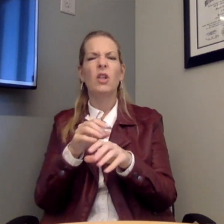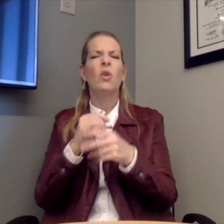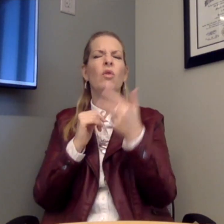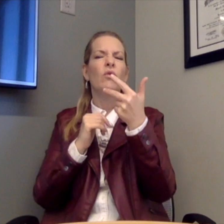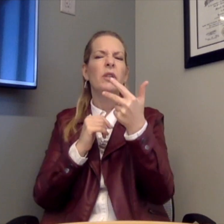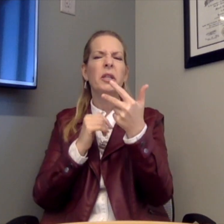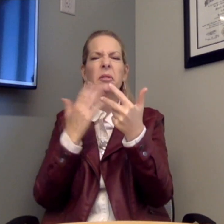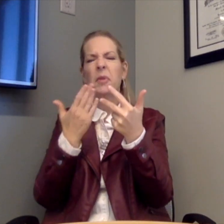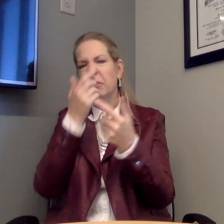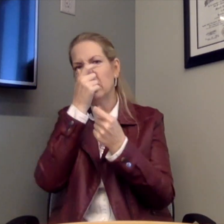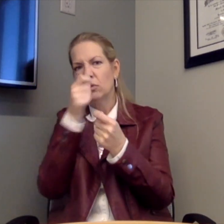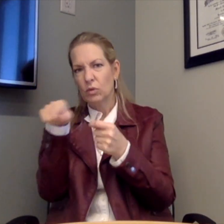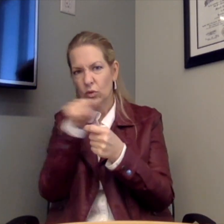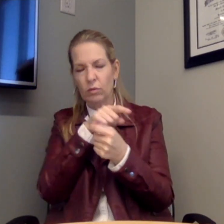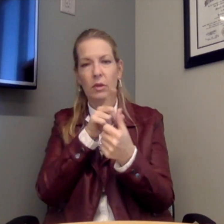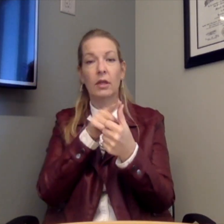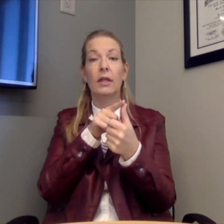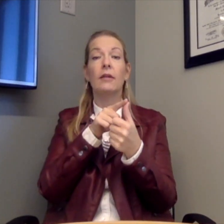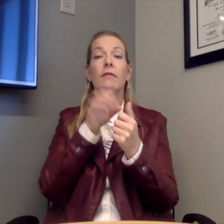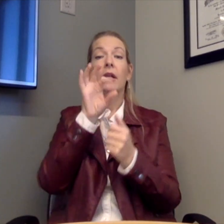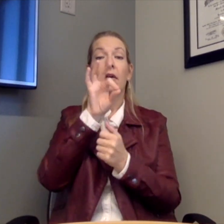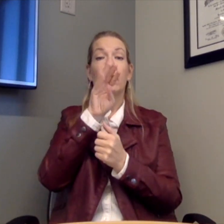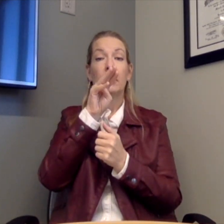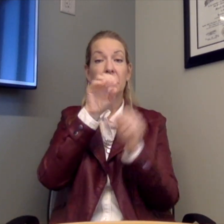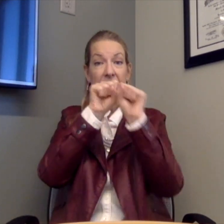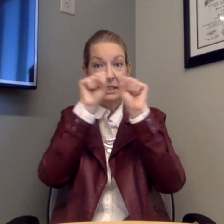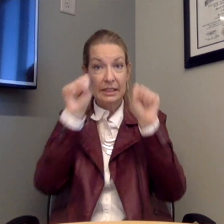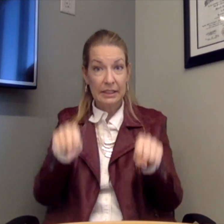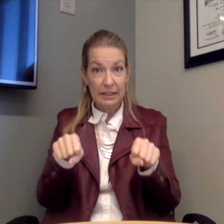specific to the deaf. I will take 3 that may be of interest to you. The FM systems